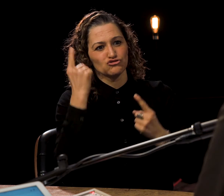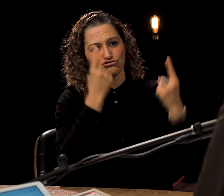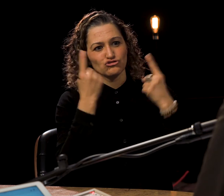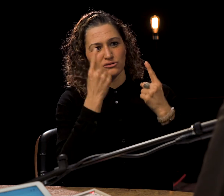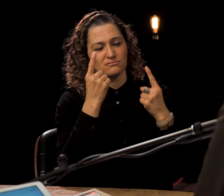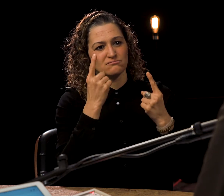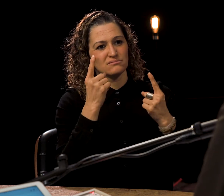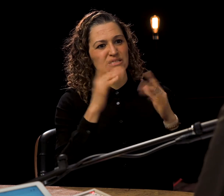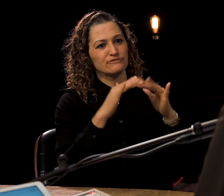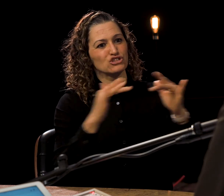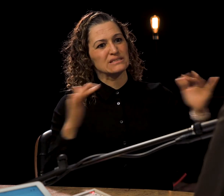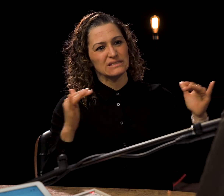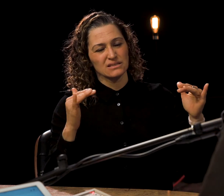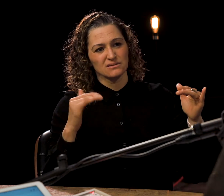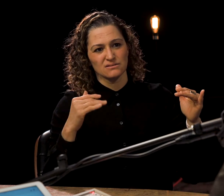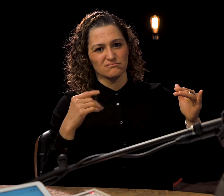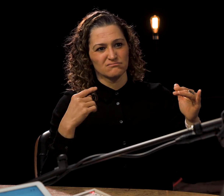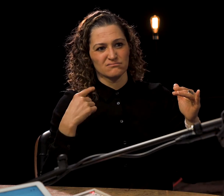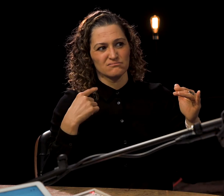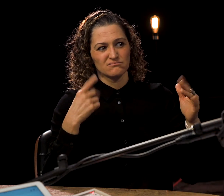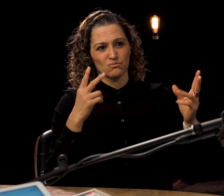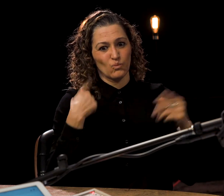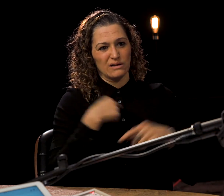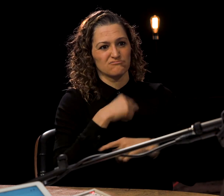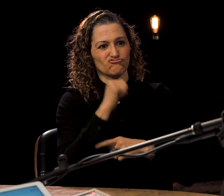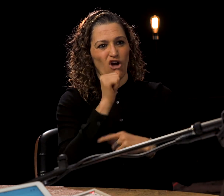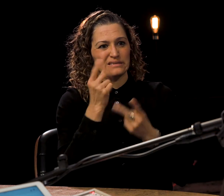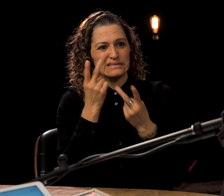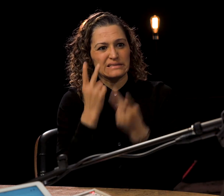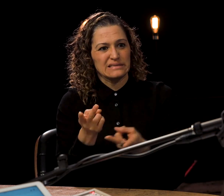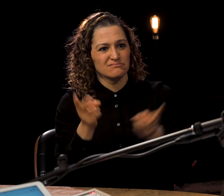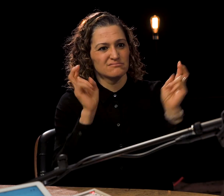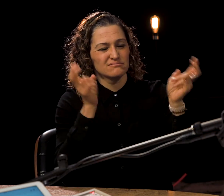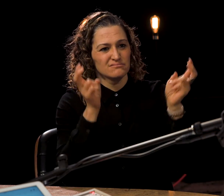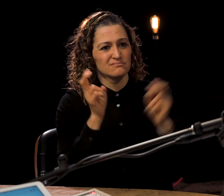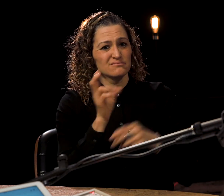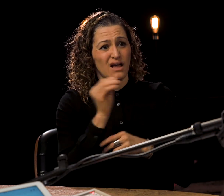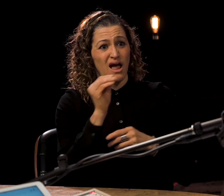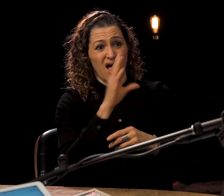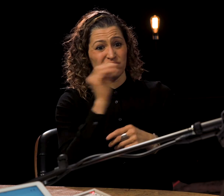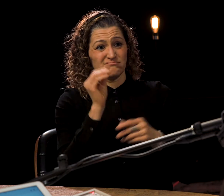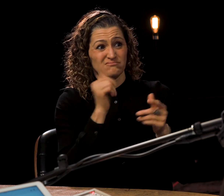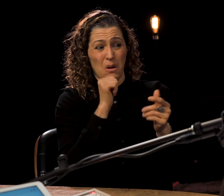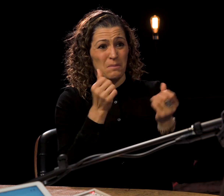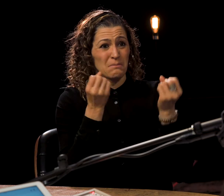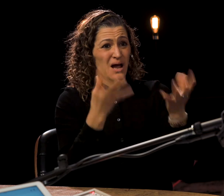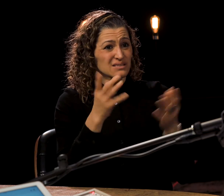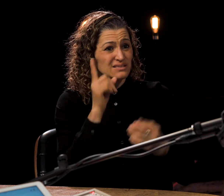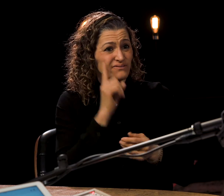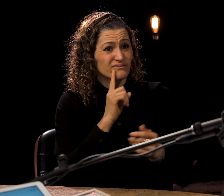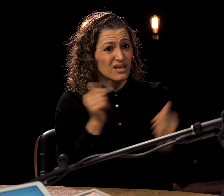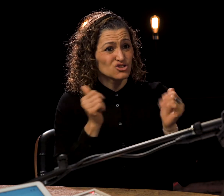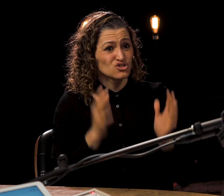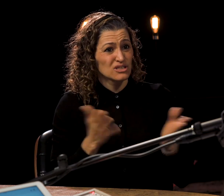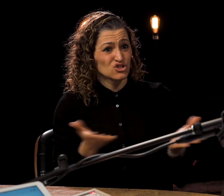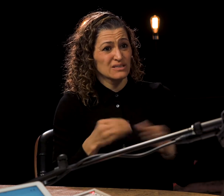Dawn Jani Birley: we are offered Dawn Jani Birley: as deaf audience members Dawn Jani Birley: and deaf patrons is not this Dawn Jani Birley: kind of theatrical experience.